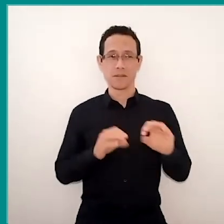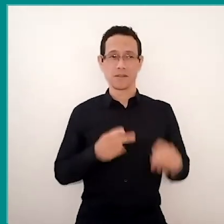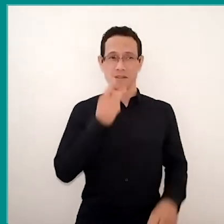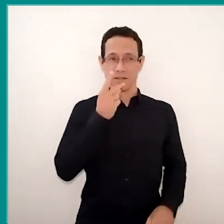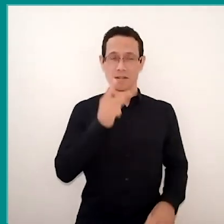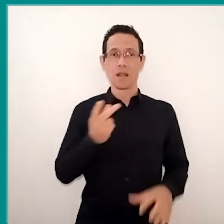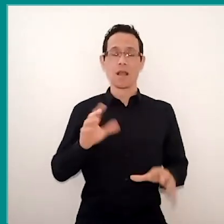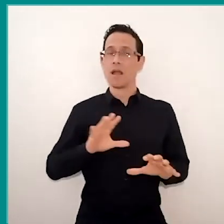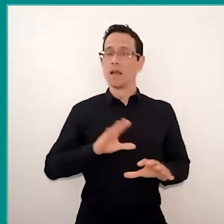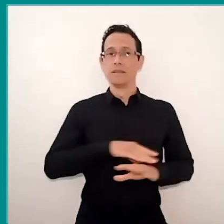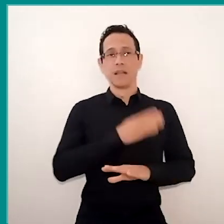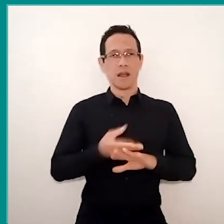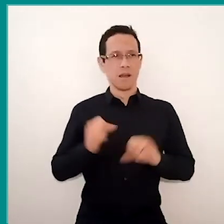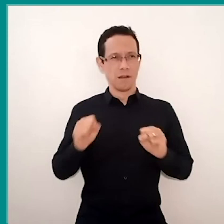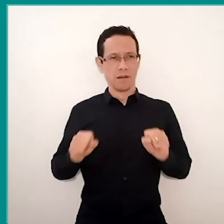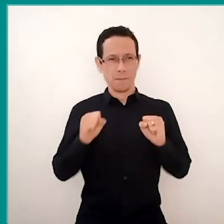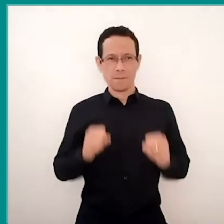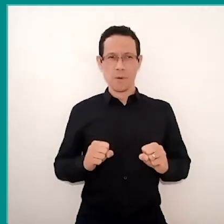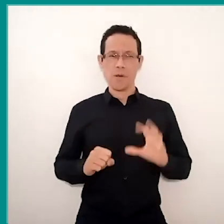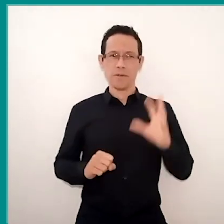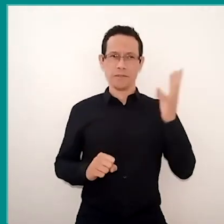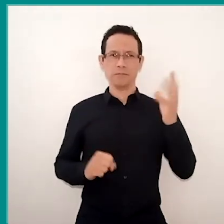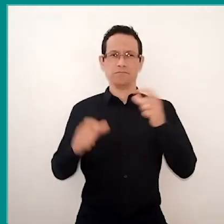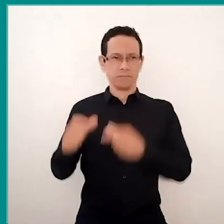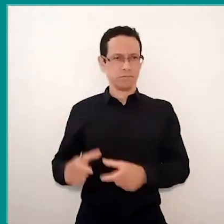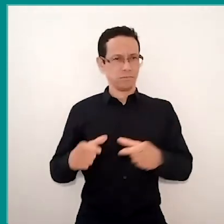the one that can happen in multiple spaces, with multiple agents.